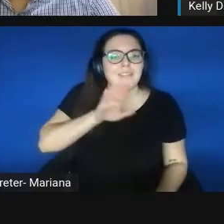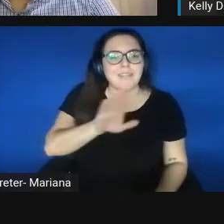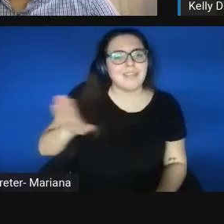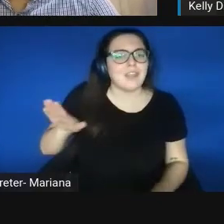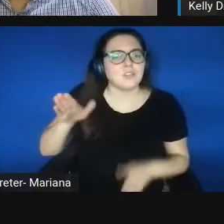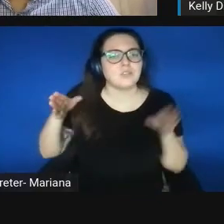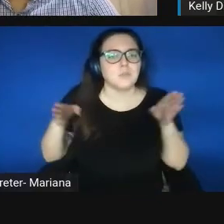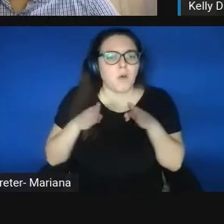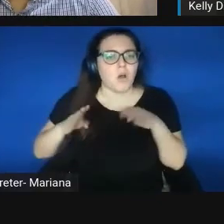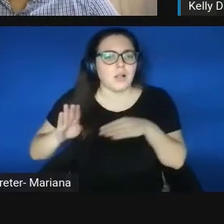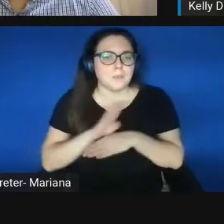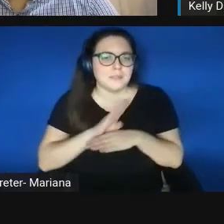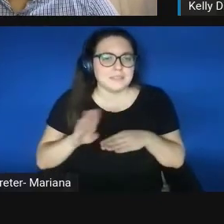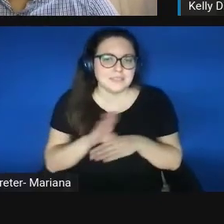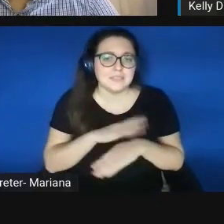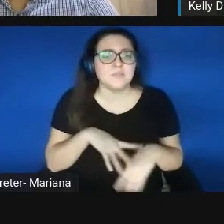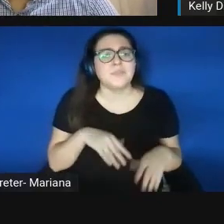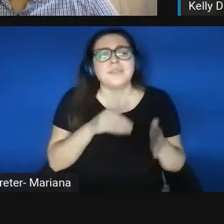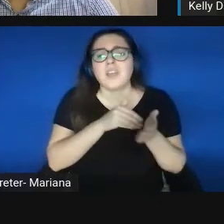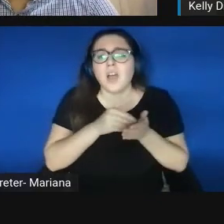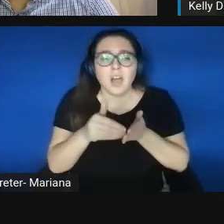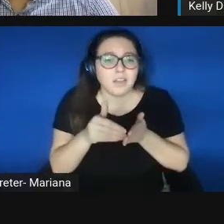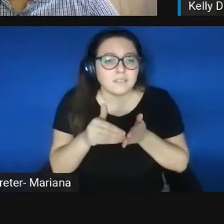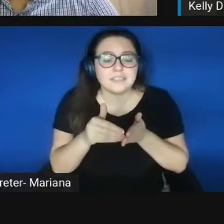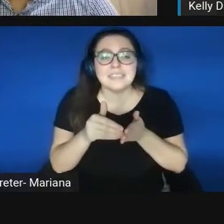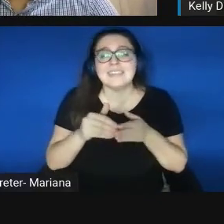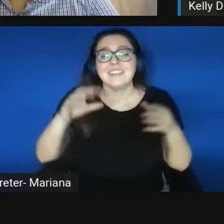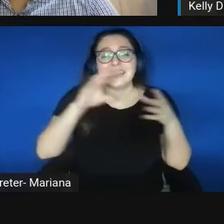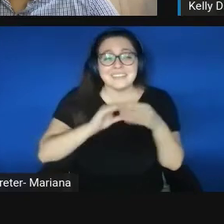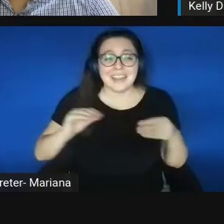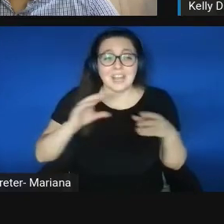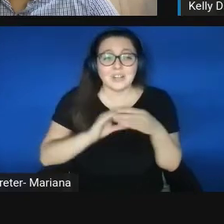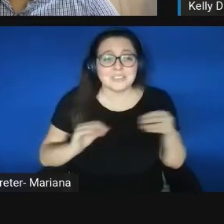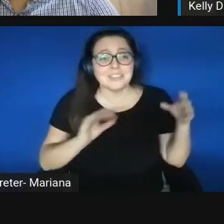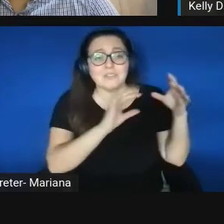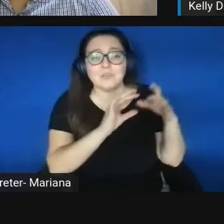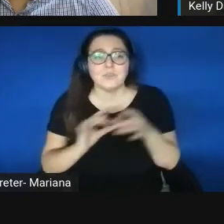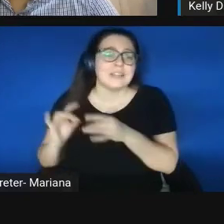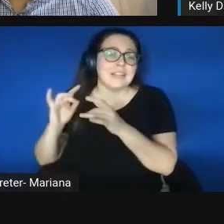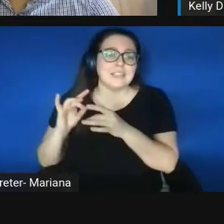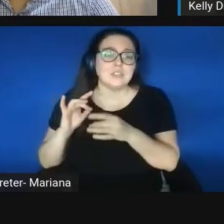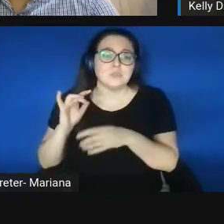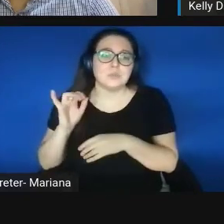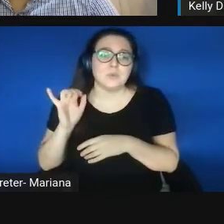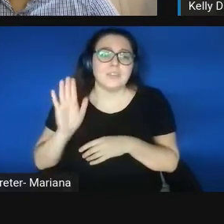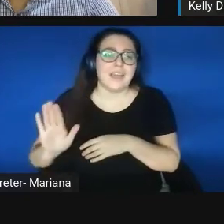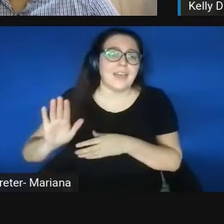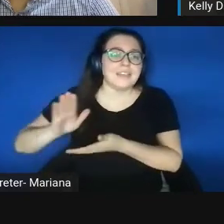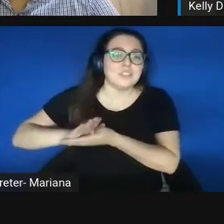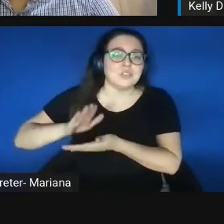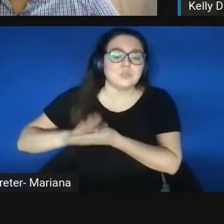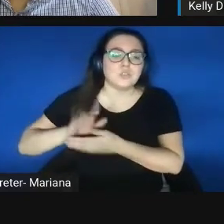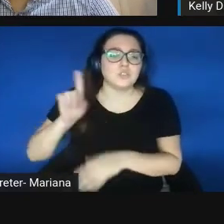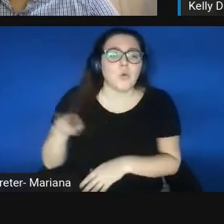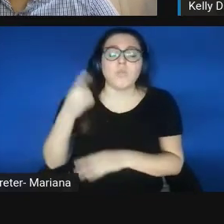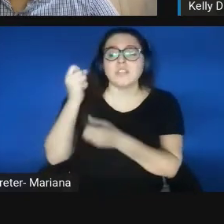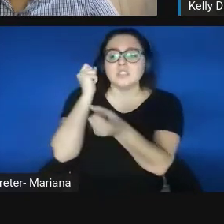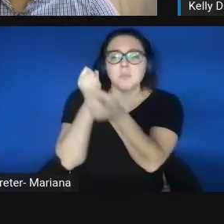Oftentimes, the narrative around these institutions is only "support them, support them, support them."